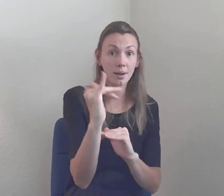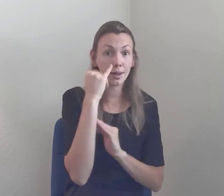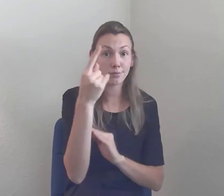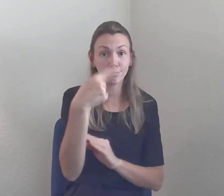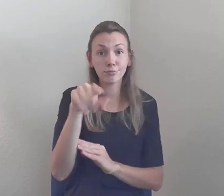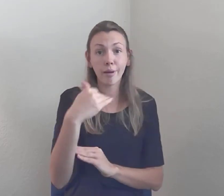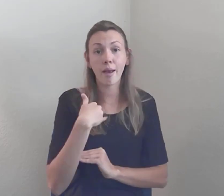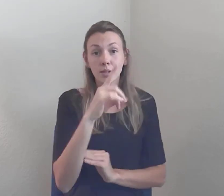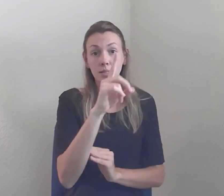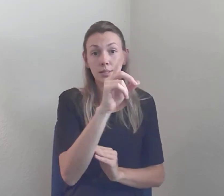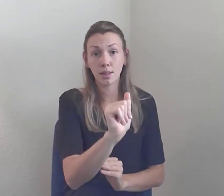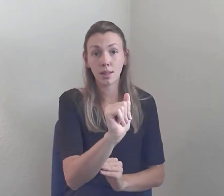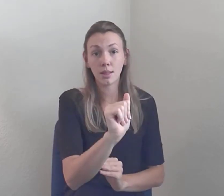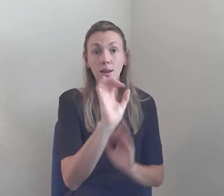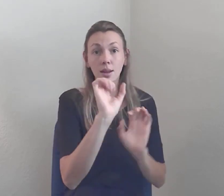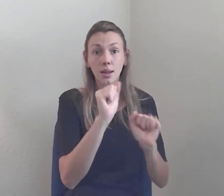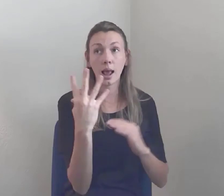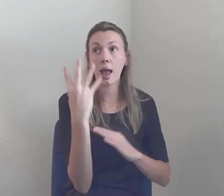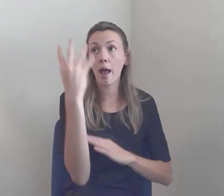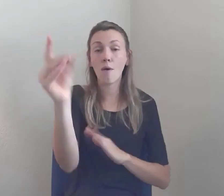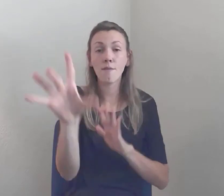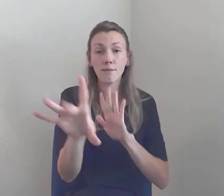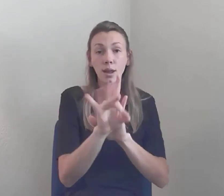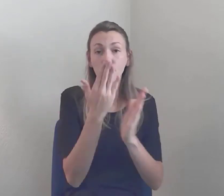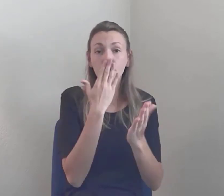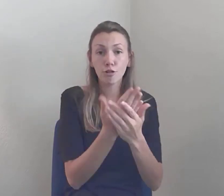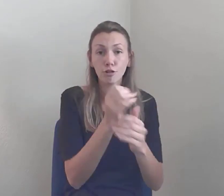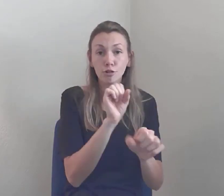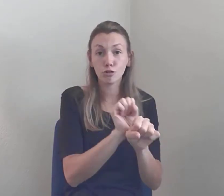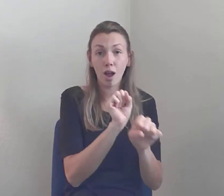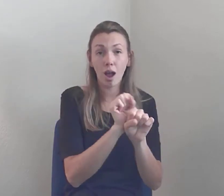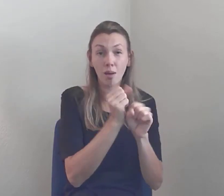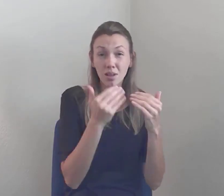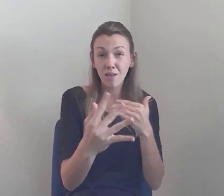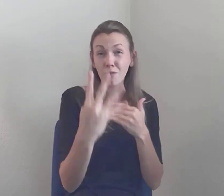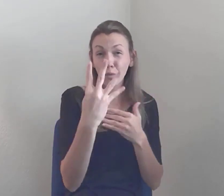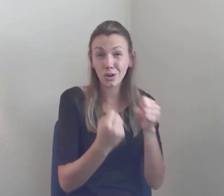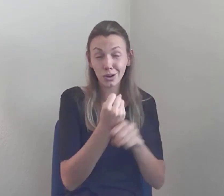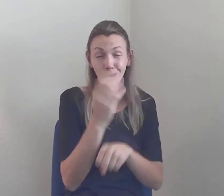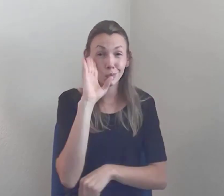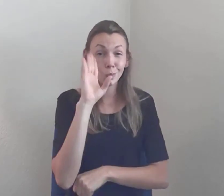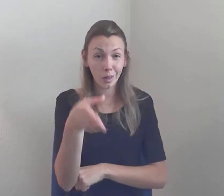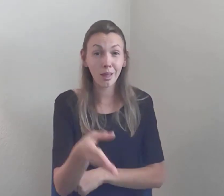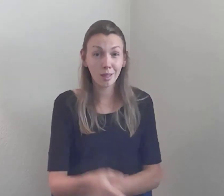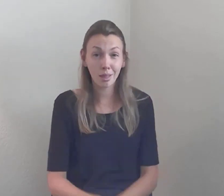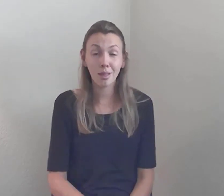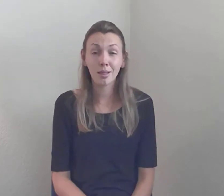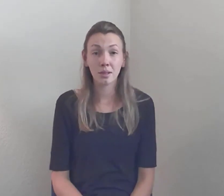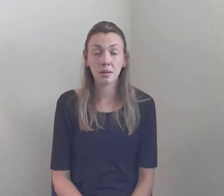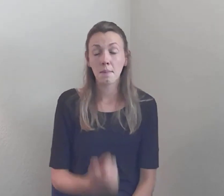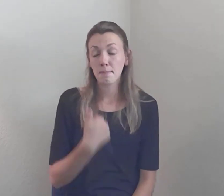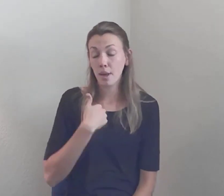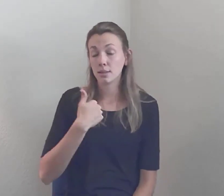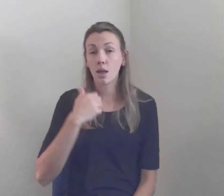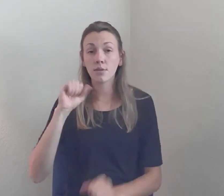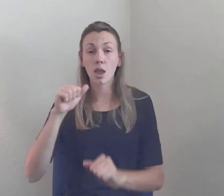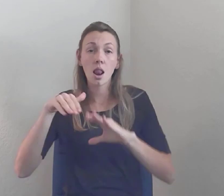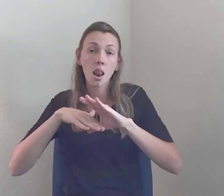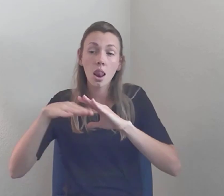until 2024... I can talk to you much longer about this things, but given that is Friday afternoon, and the end of the conference